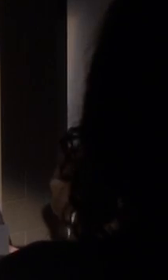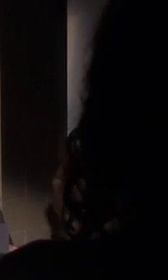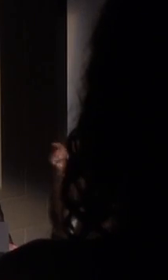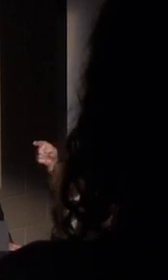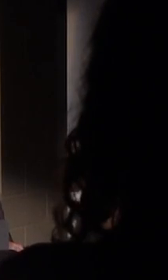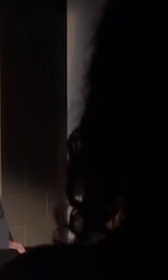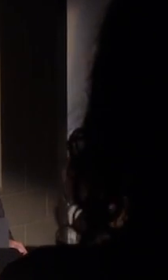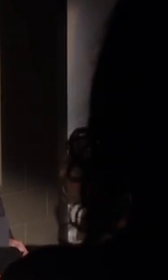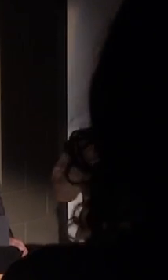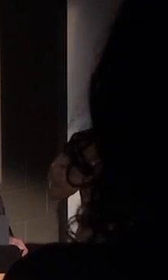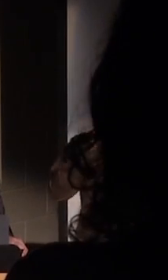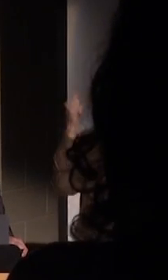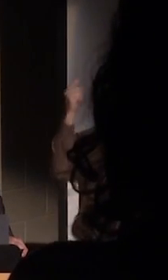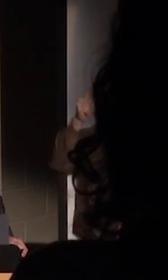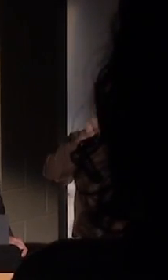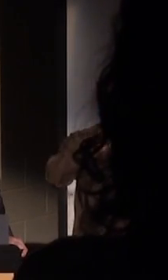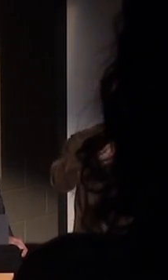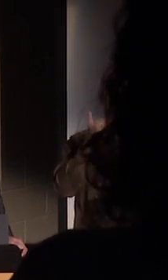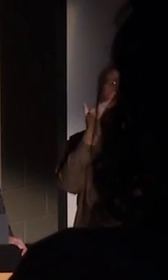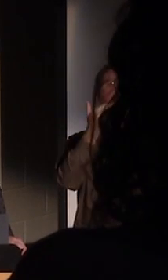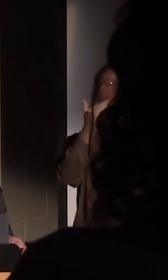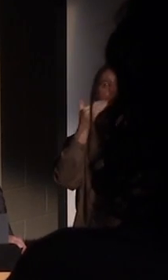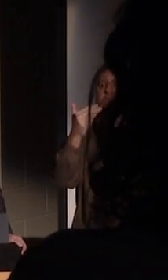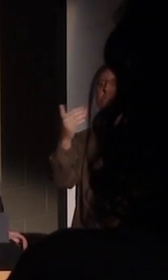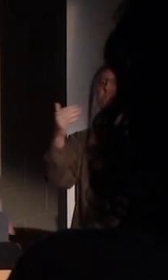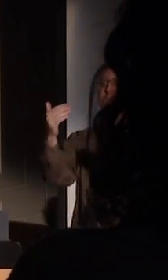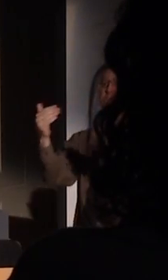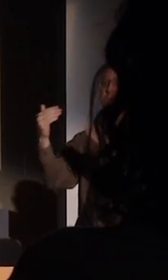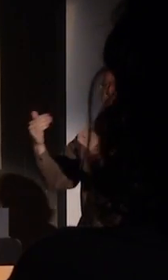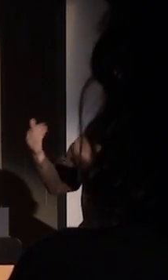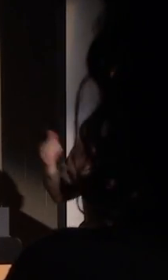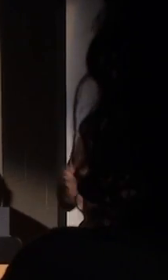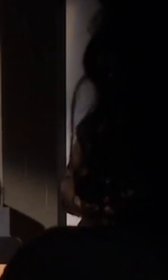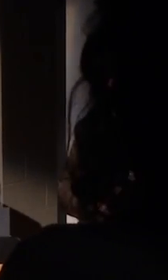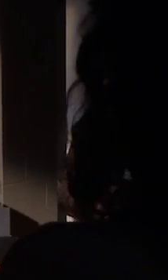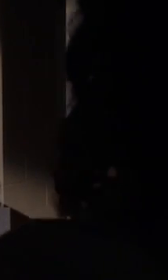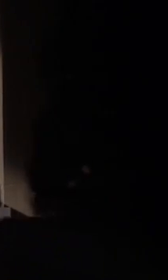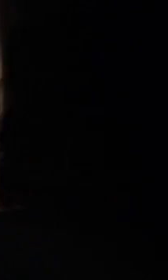the reception later. Thank you so much.